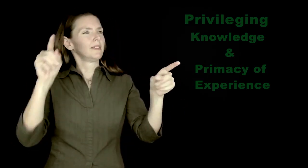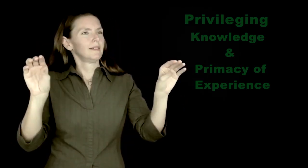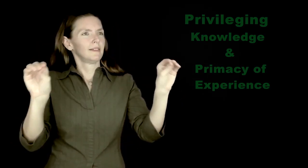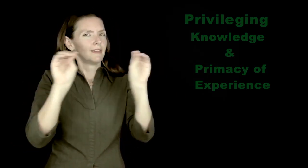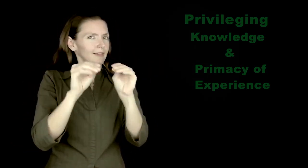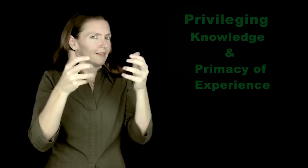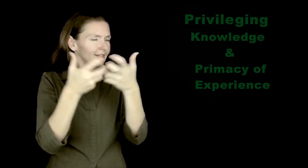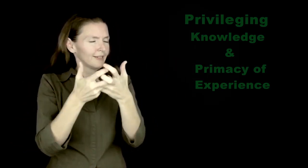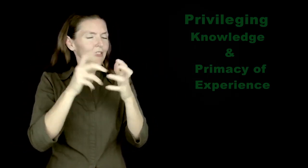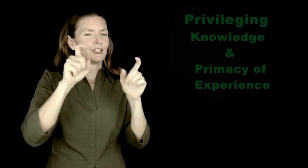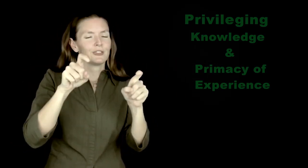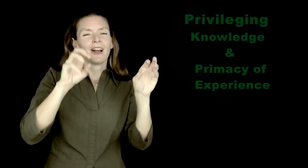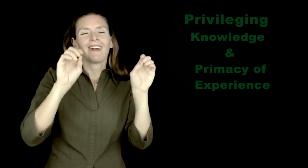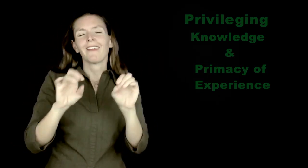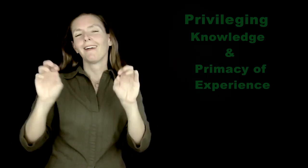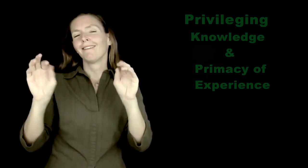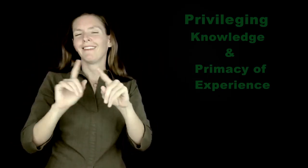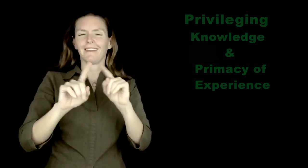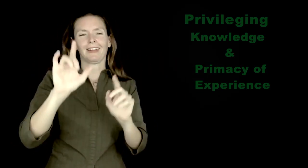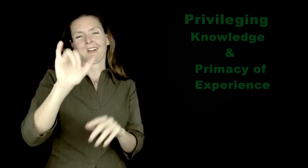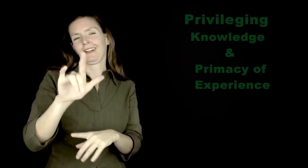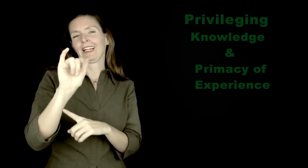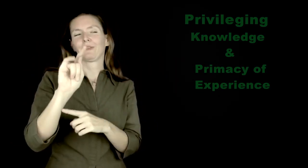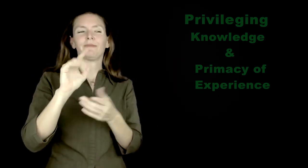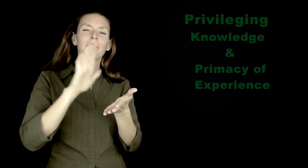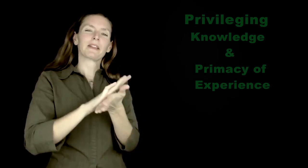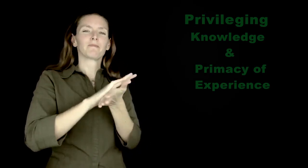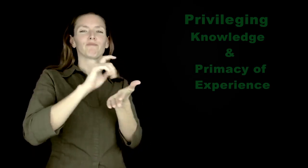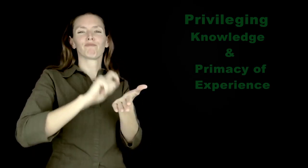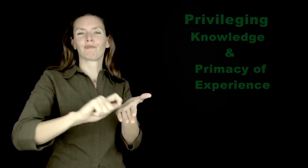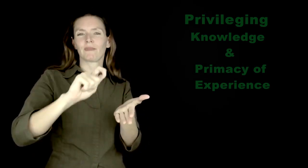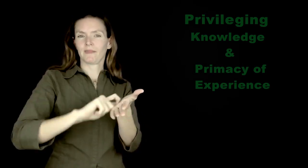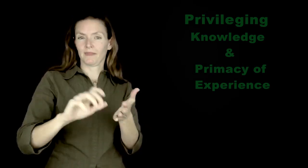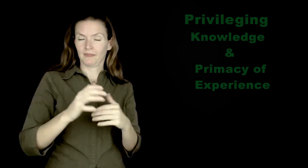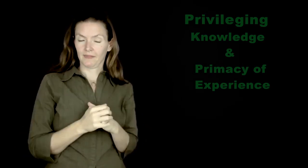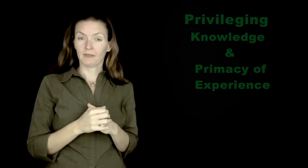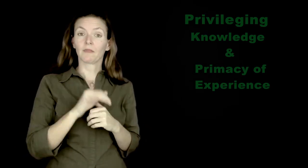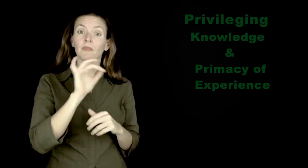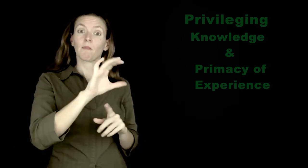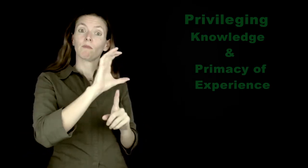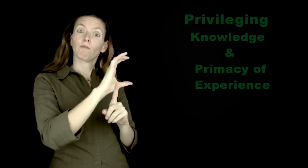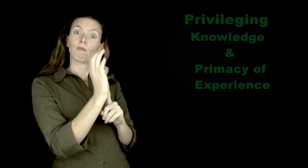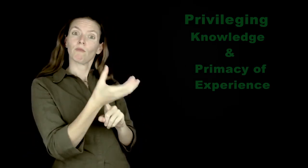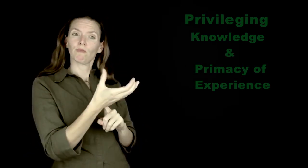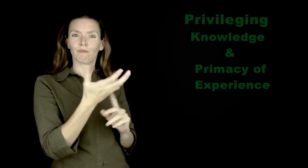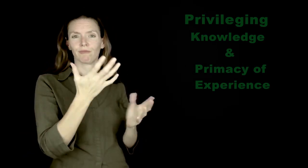that could be synthesized into one new theory, and so on. That's pretty much how you write academically.